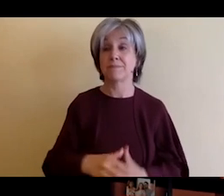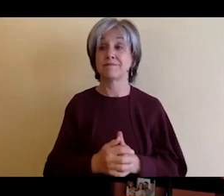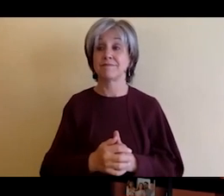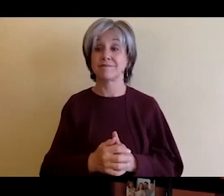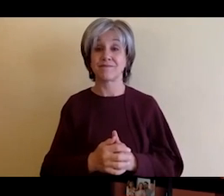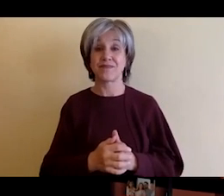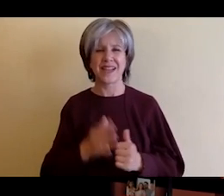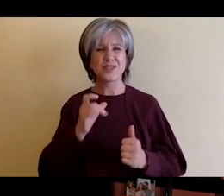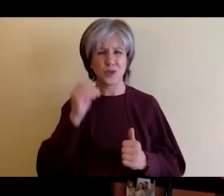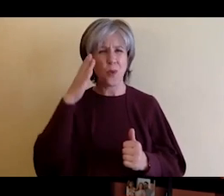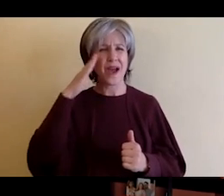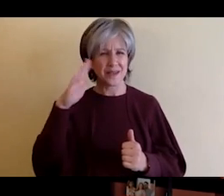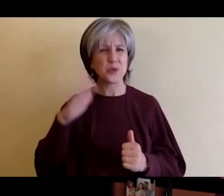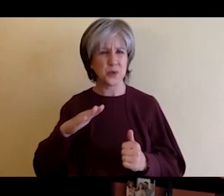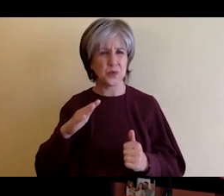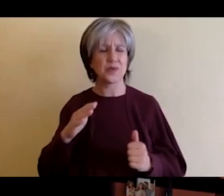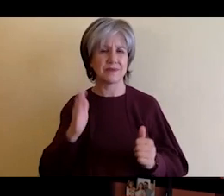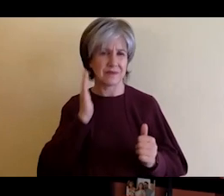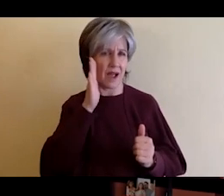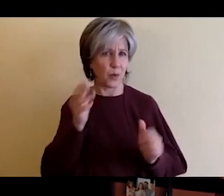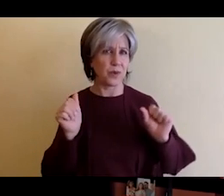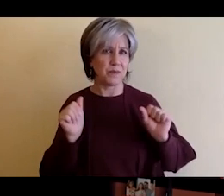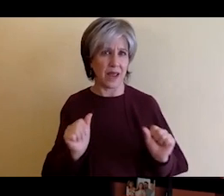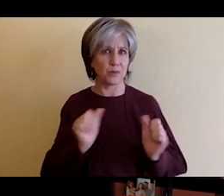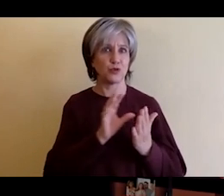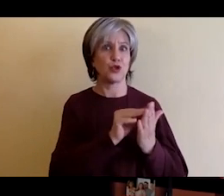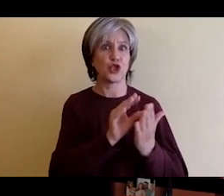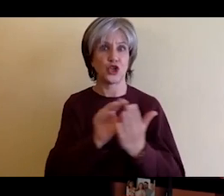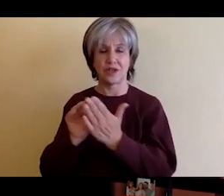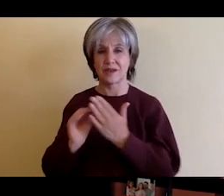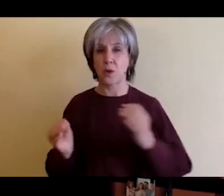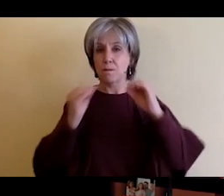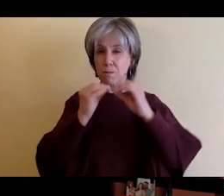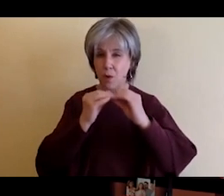about you know my professional interests